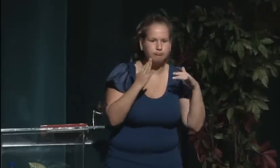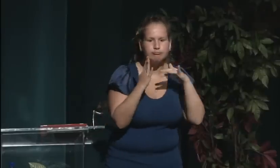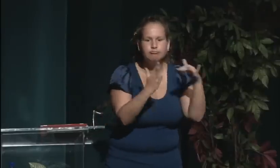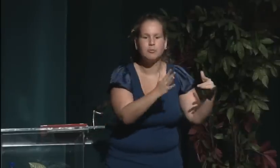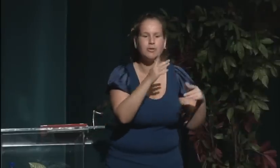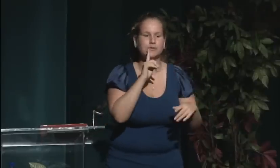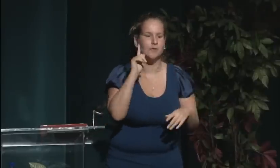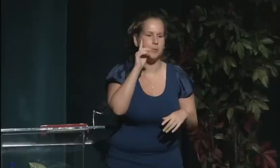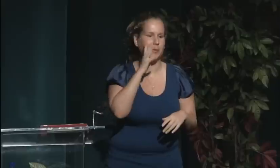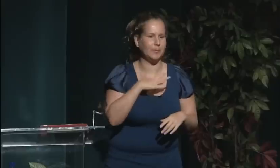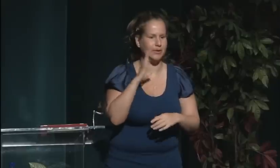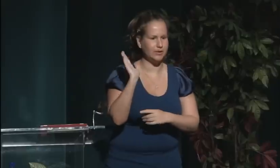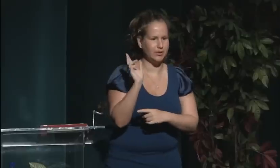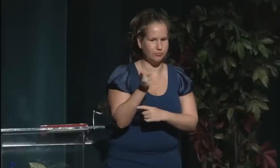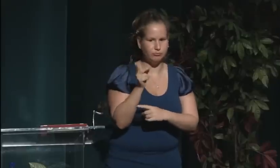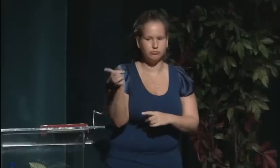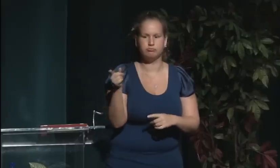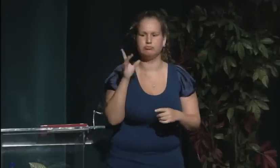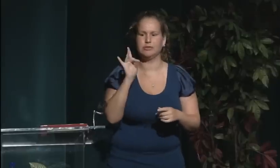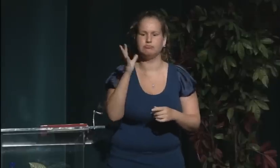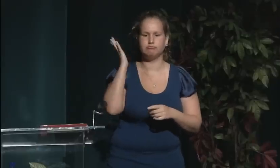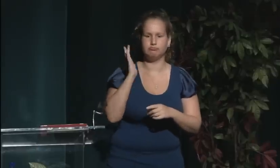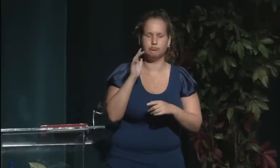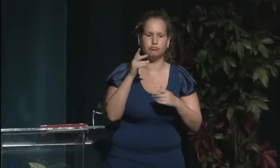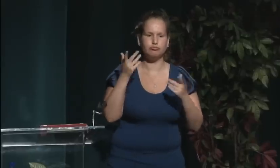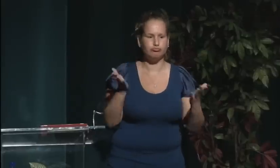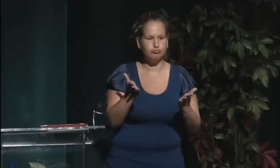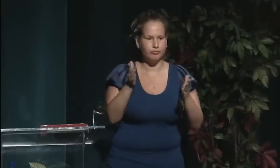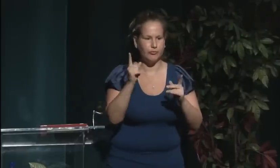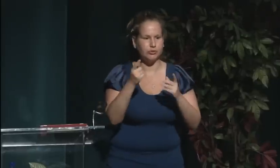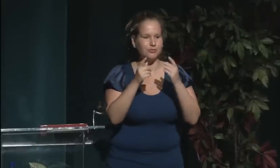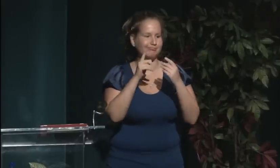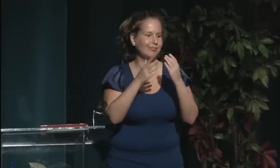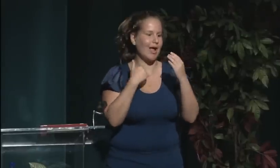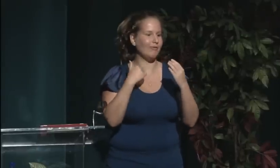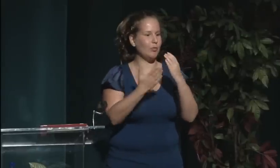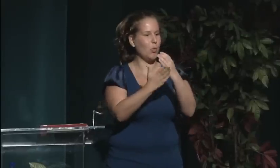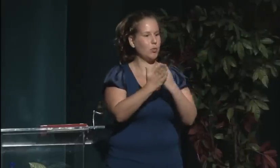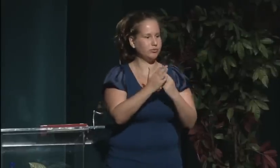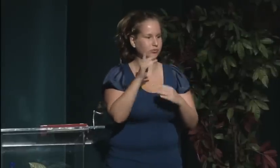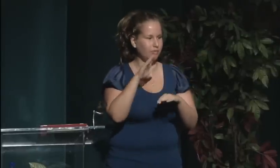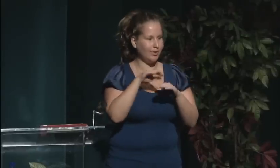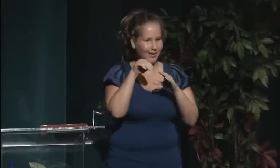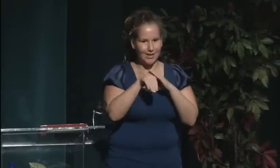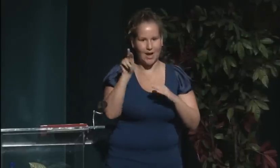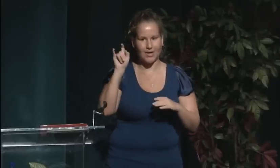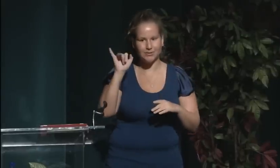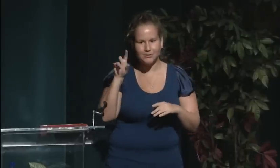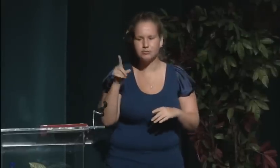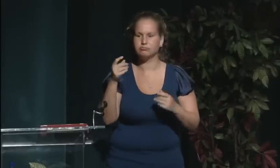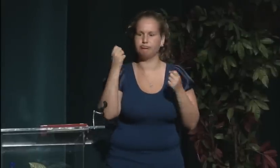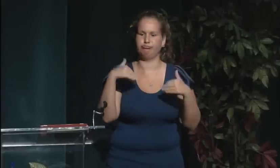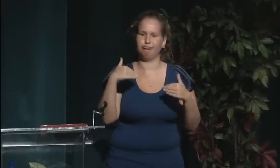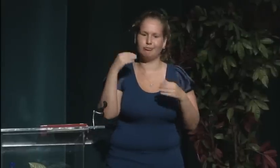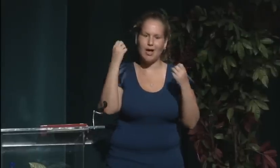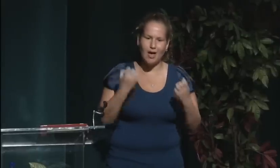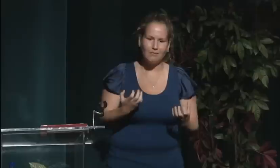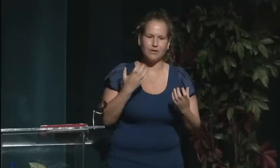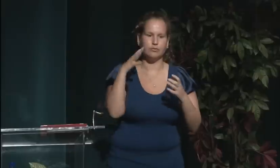including president of Deaf Women United. She's currently vice president of Elliman,